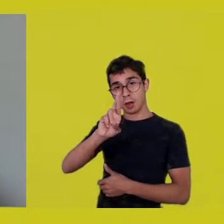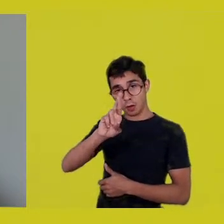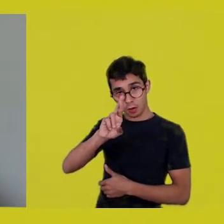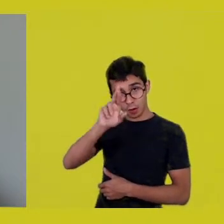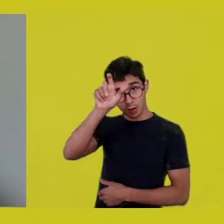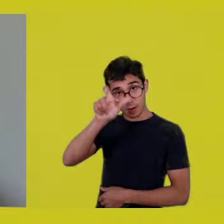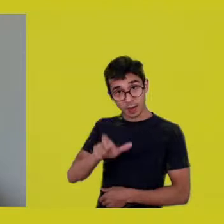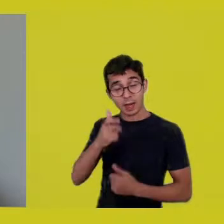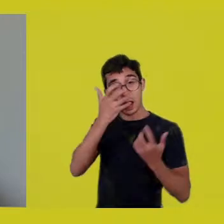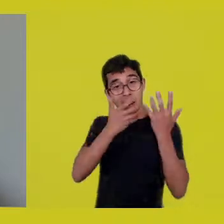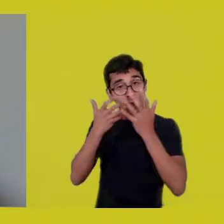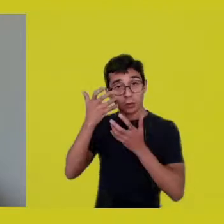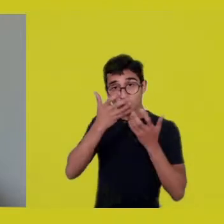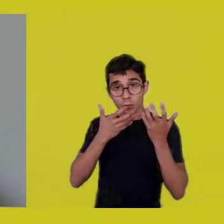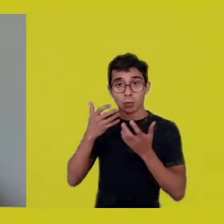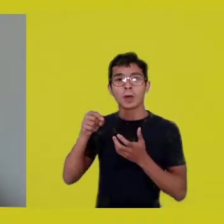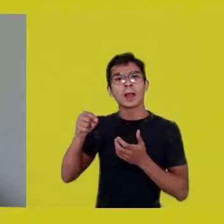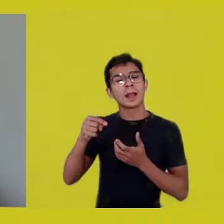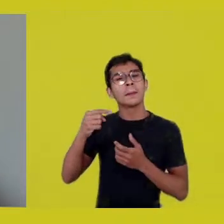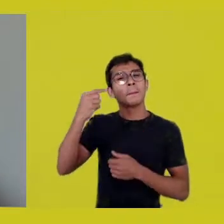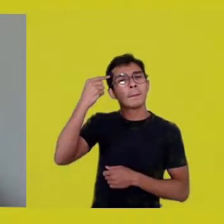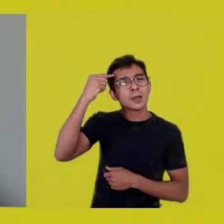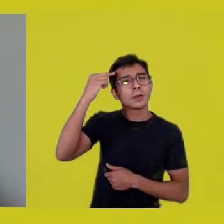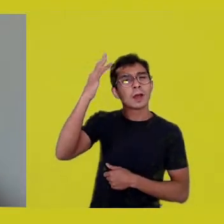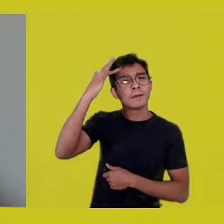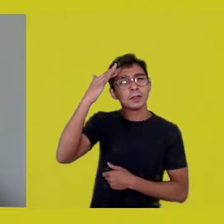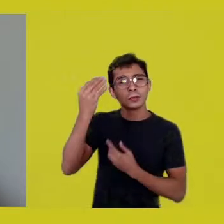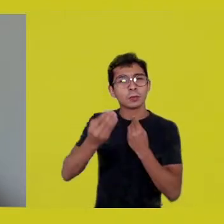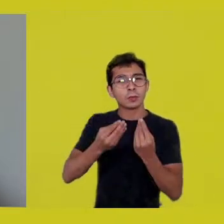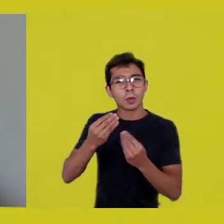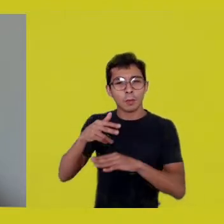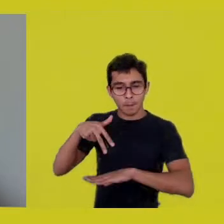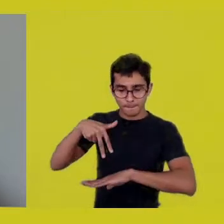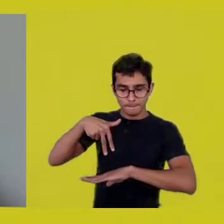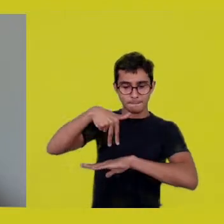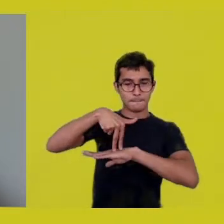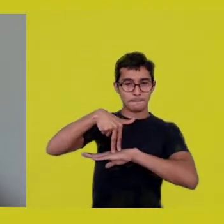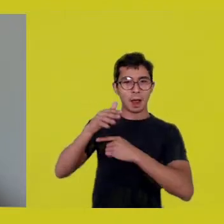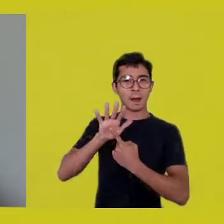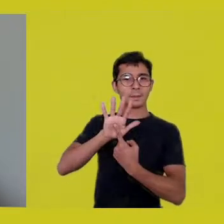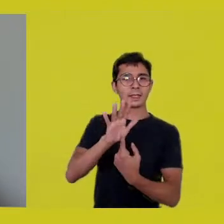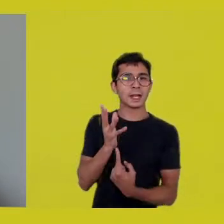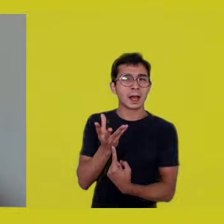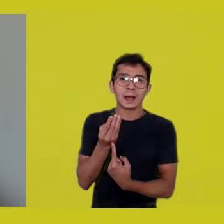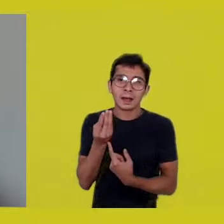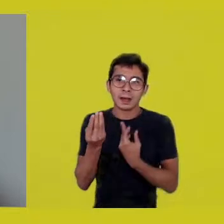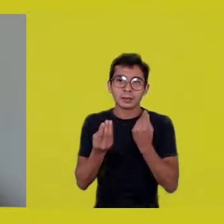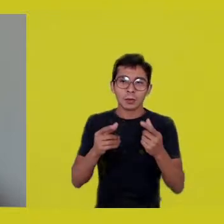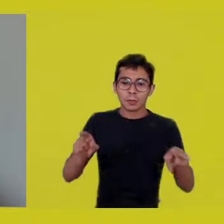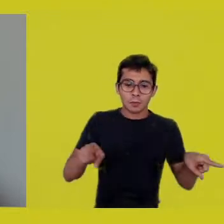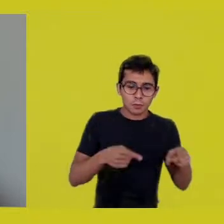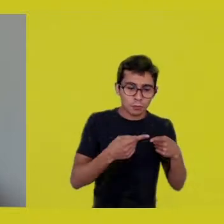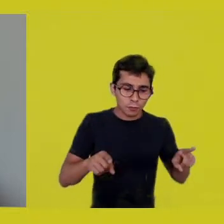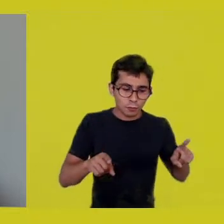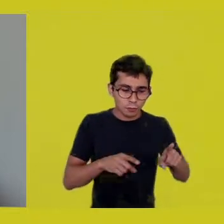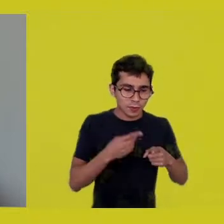the experience of the stage, the experience of art, music, performance